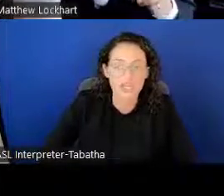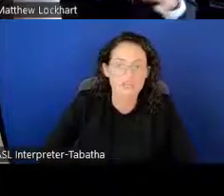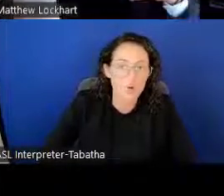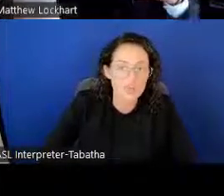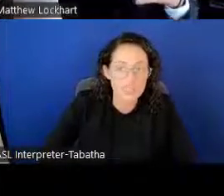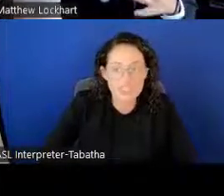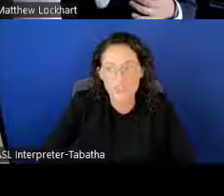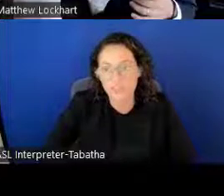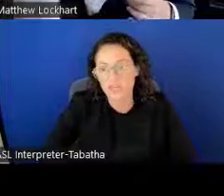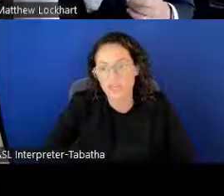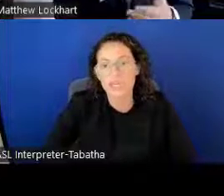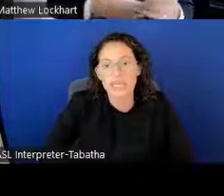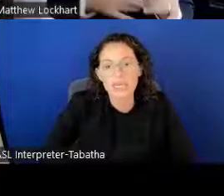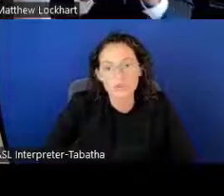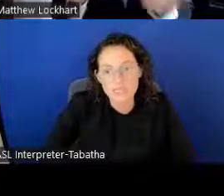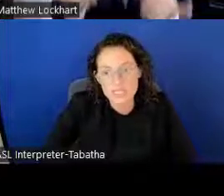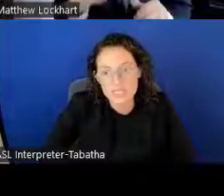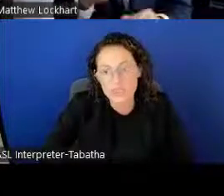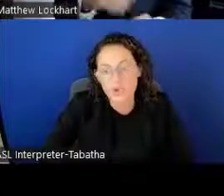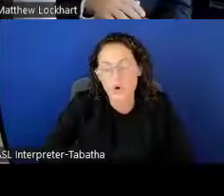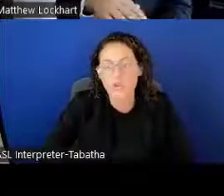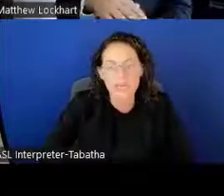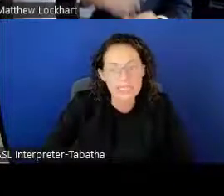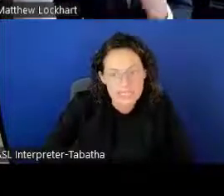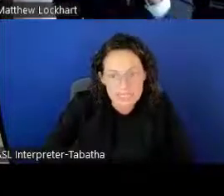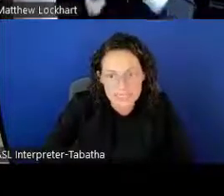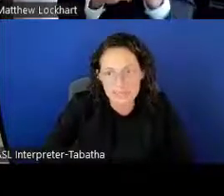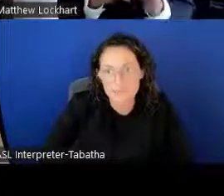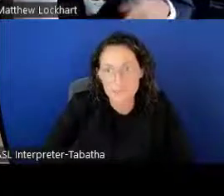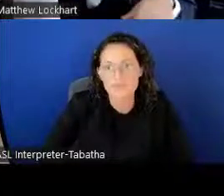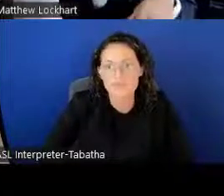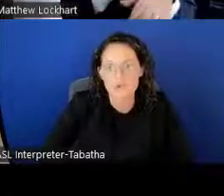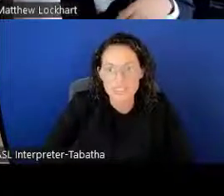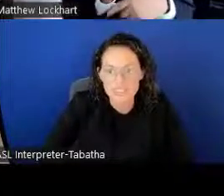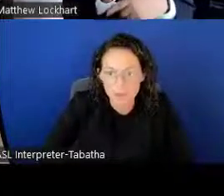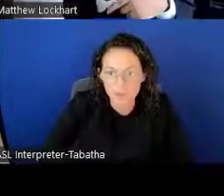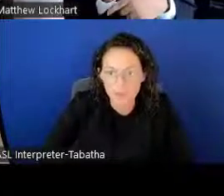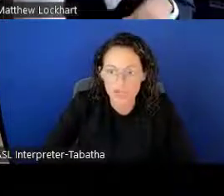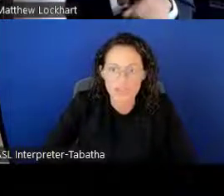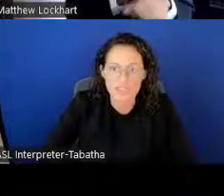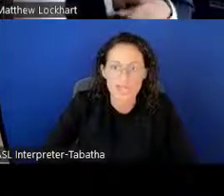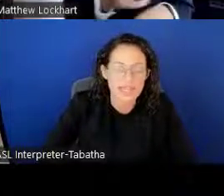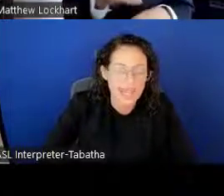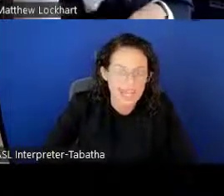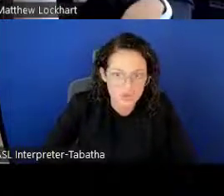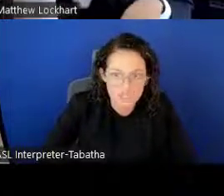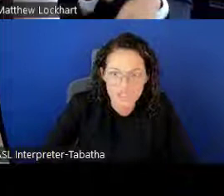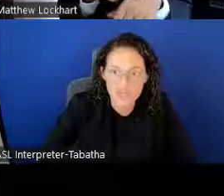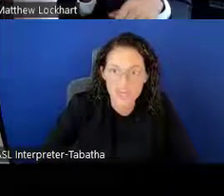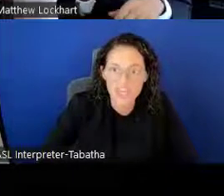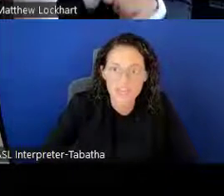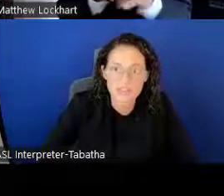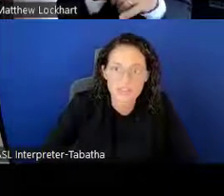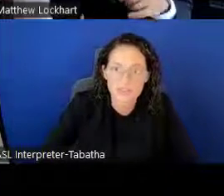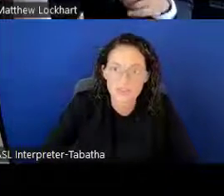of focus within illnesses or body systems. For example, there's National Institute of Cancer.